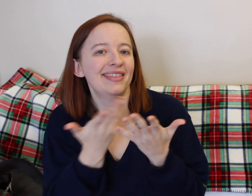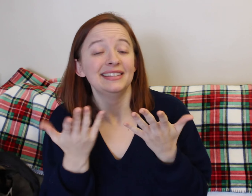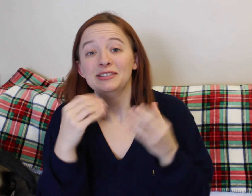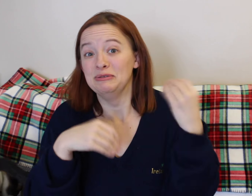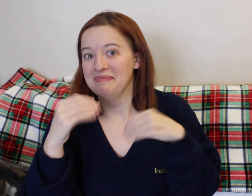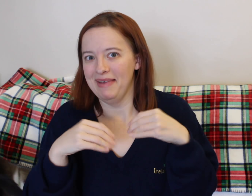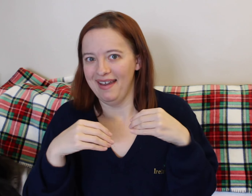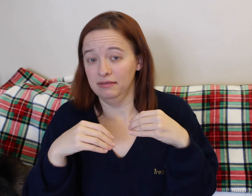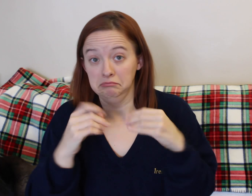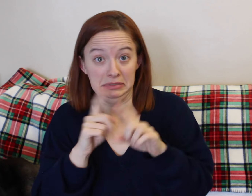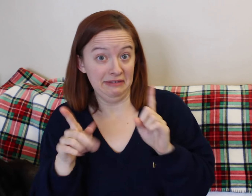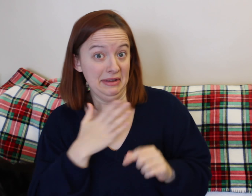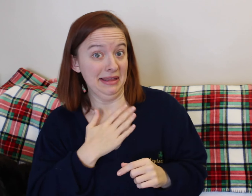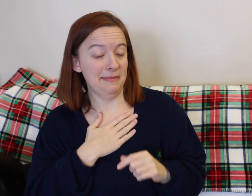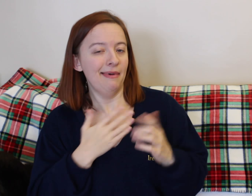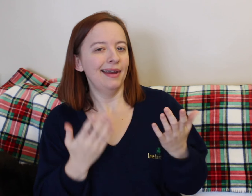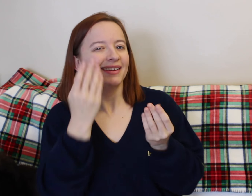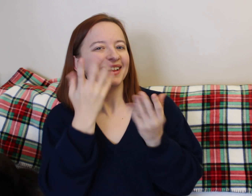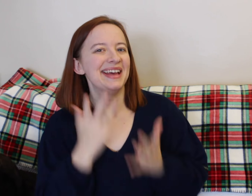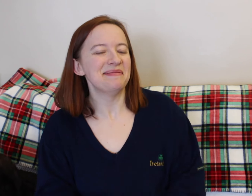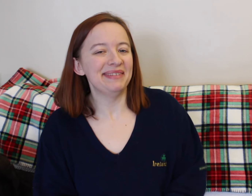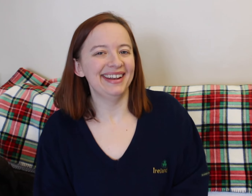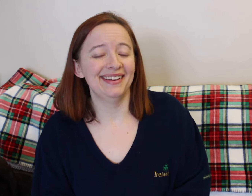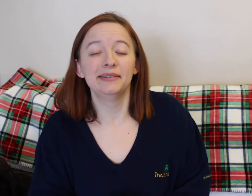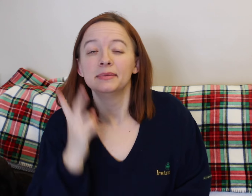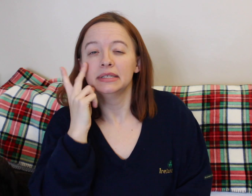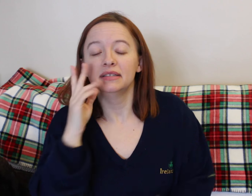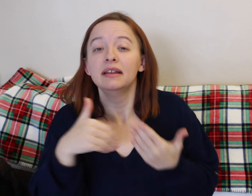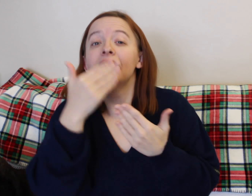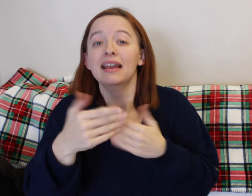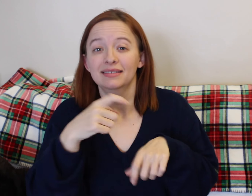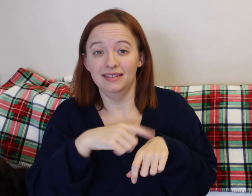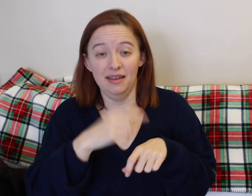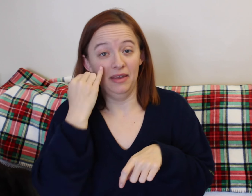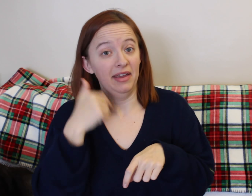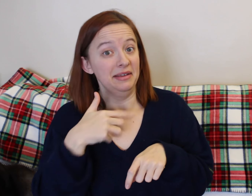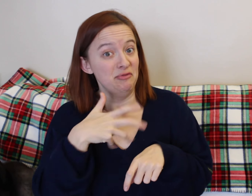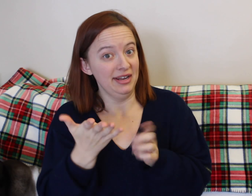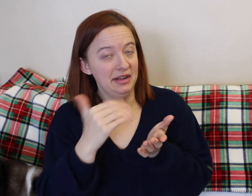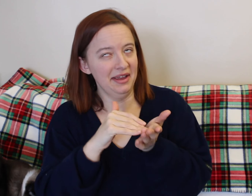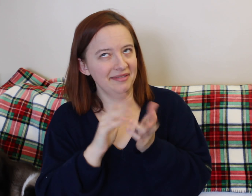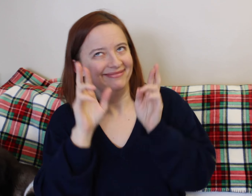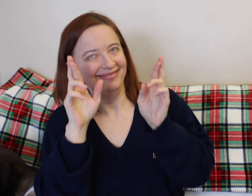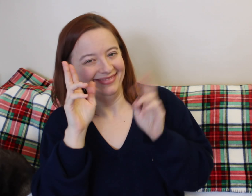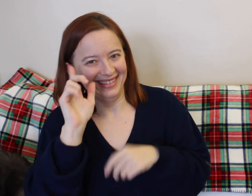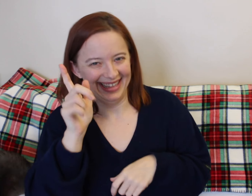So, hopefully you enjoyed the video. Let me know, what were the type of things you used in your hospital bag?